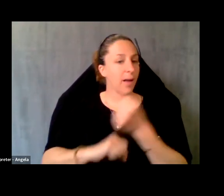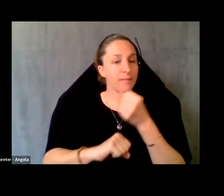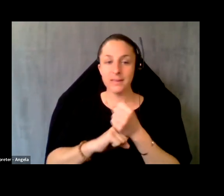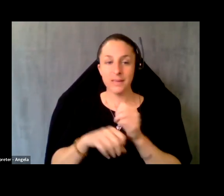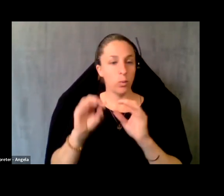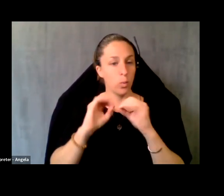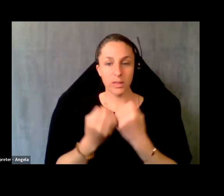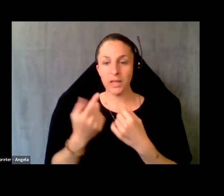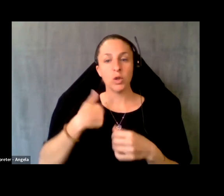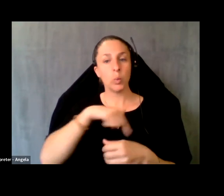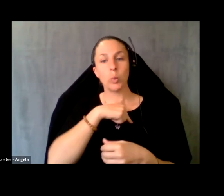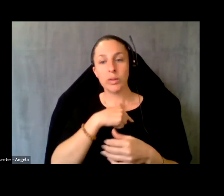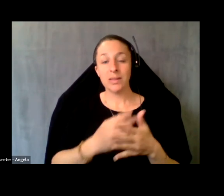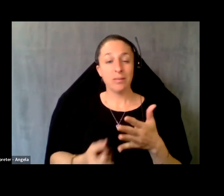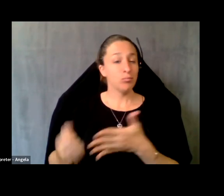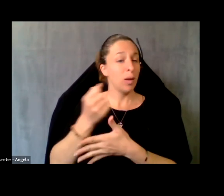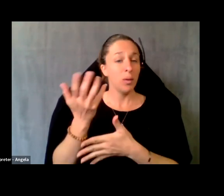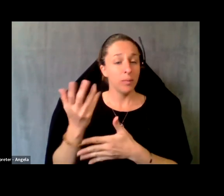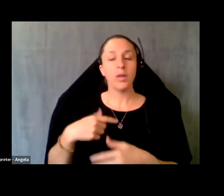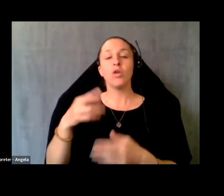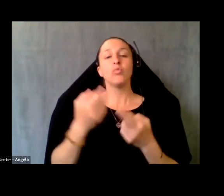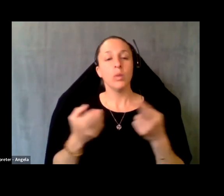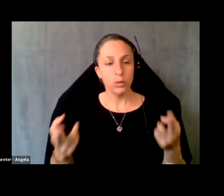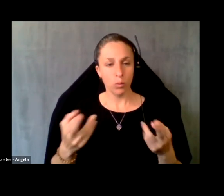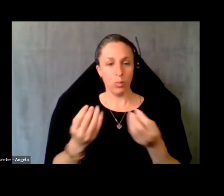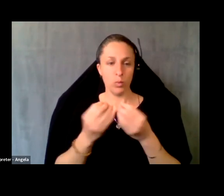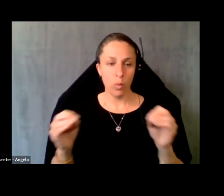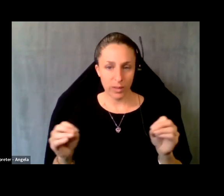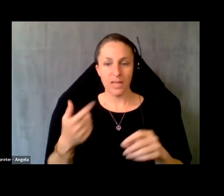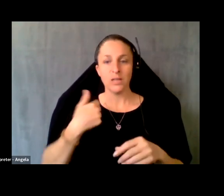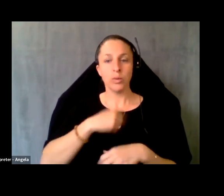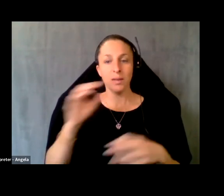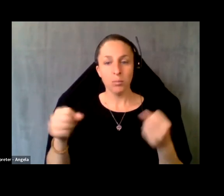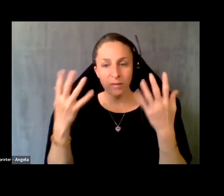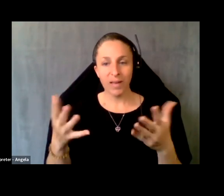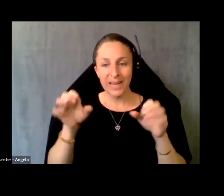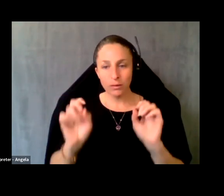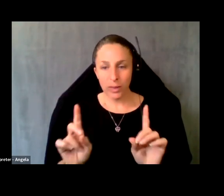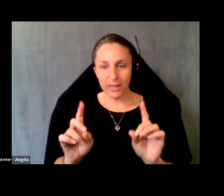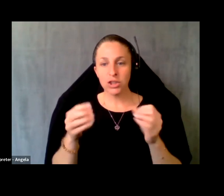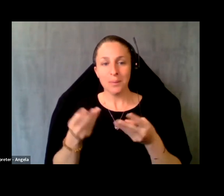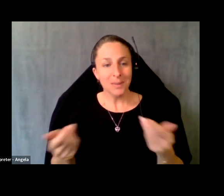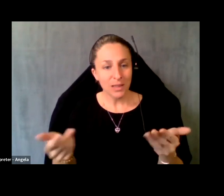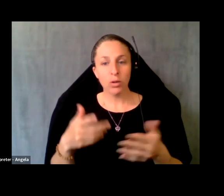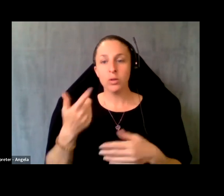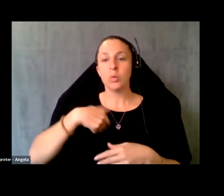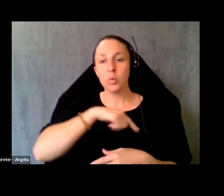We are primarily a resource organization. We provide educational materials, we do convenings,